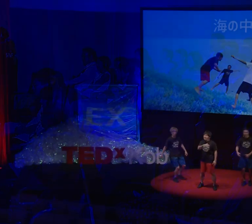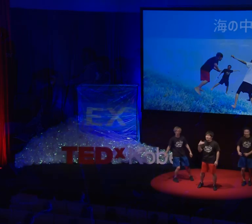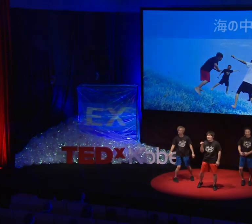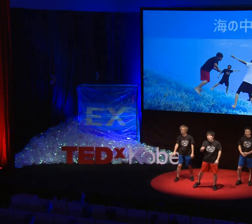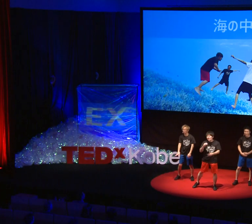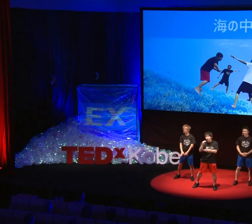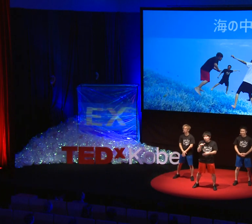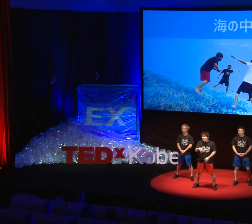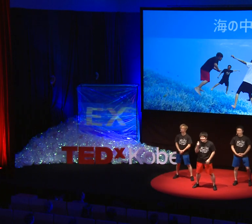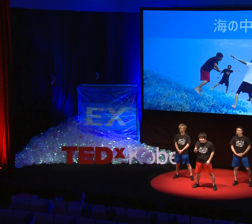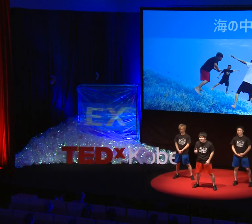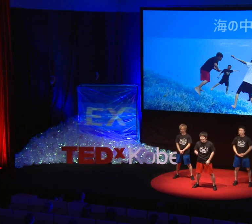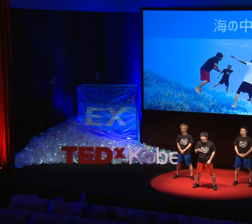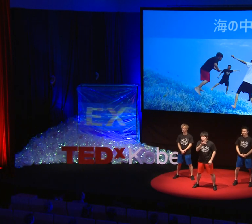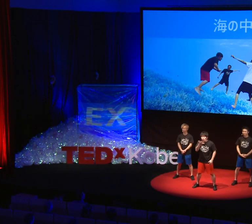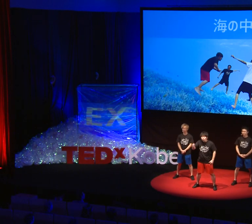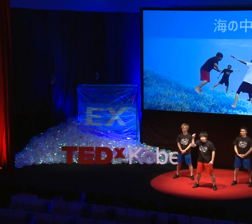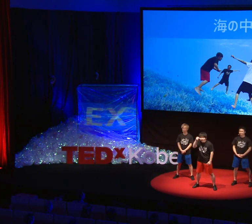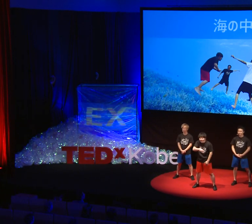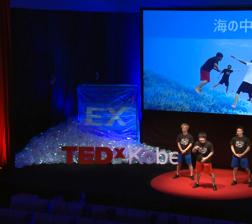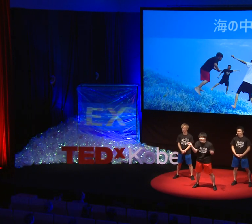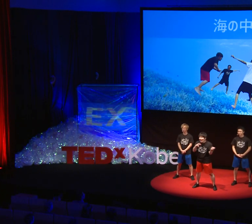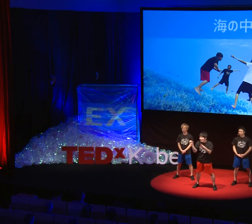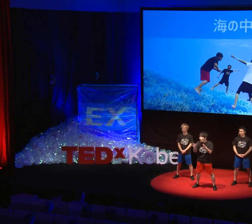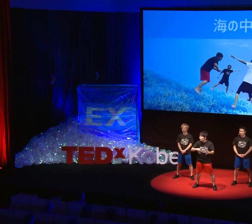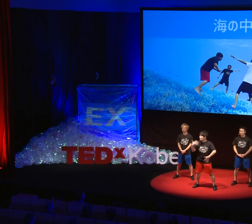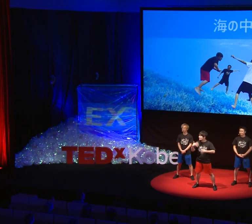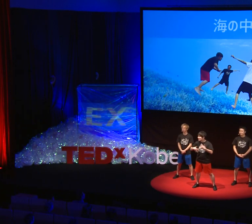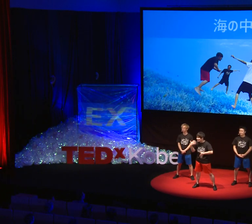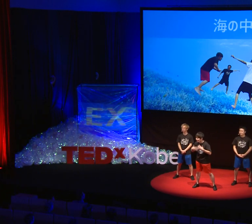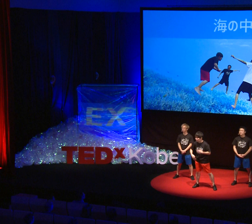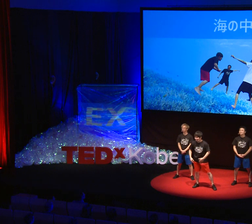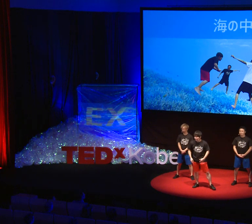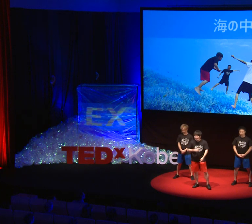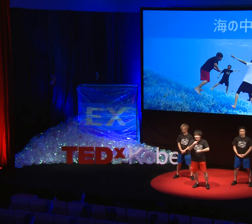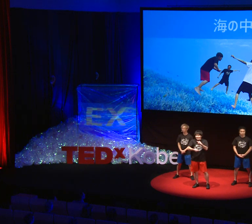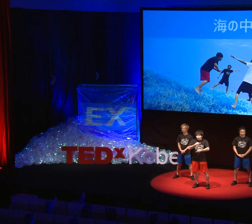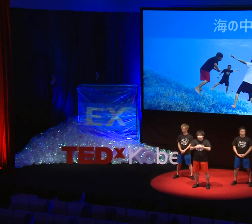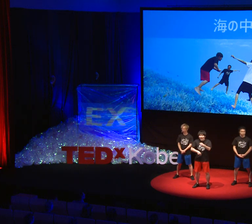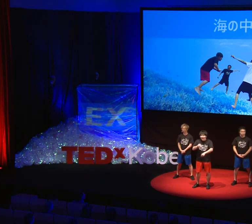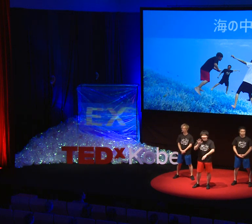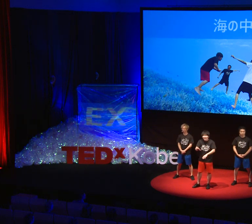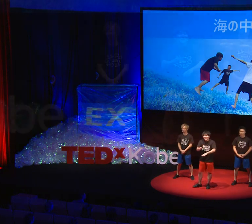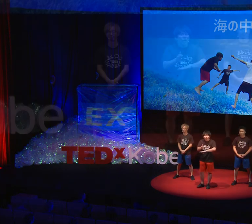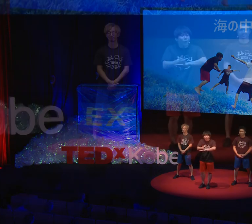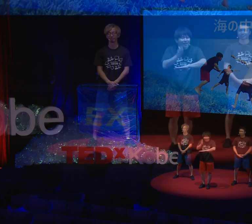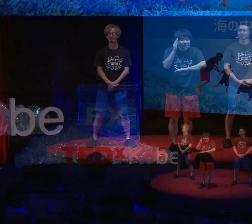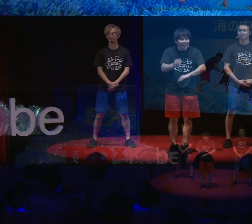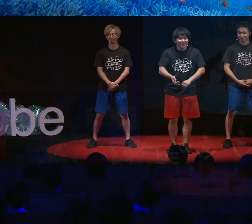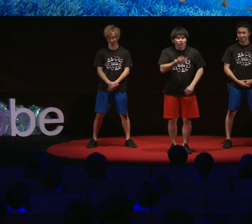We had fun communicating like this under the sea. Thanks to sign language,